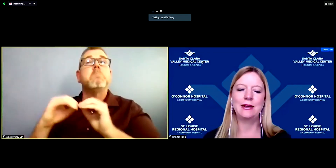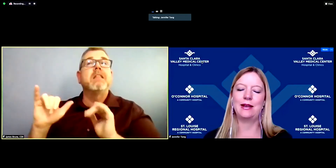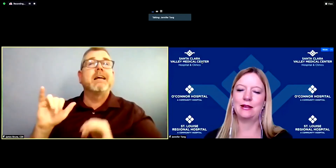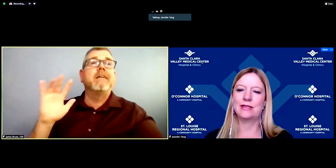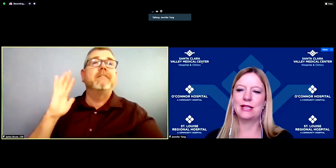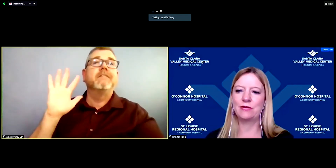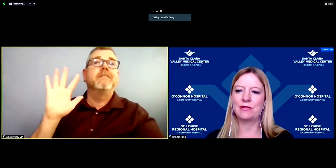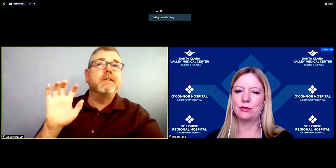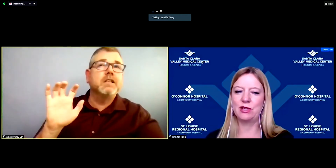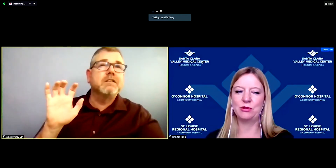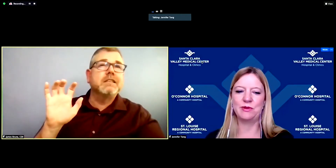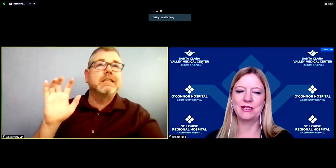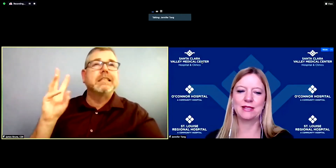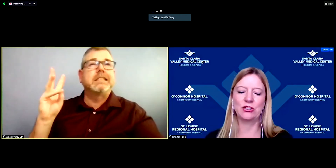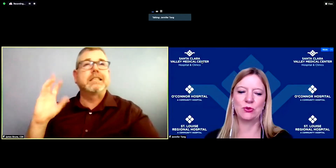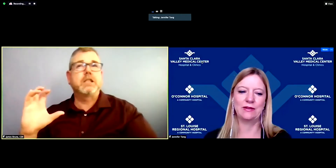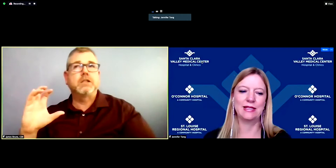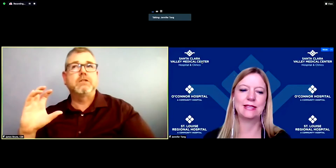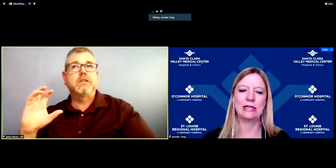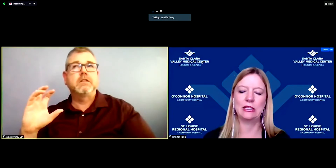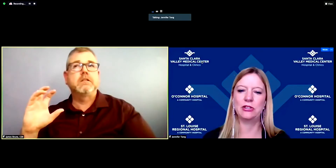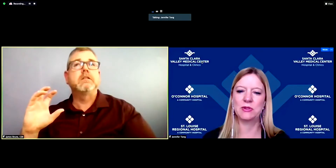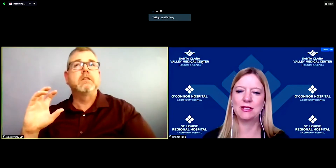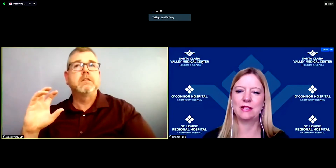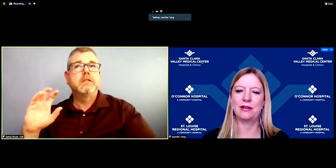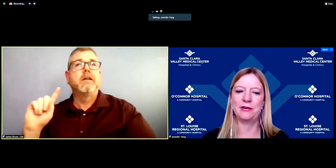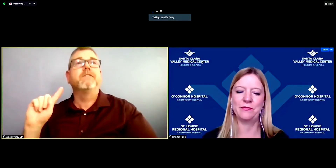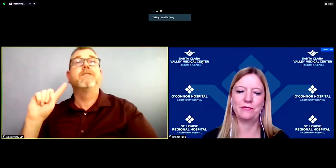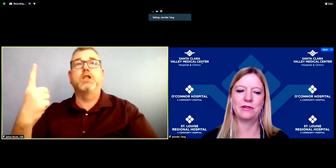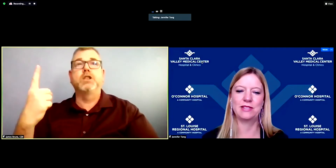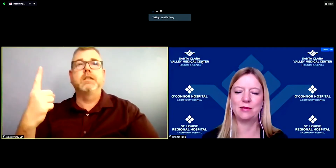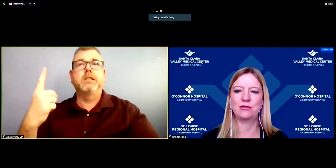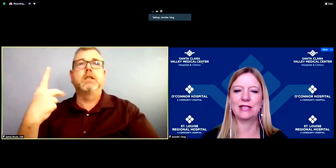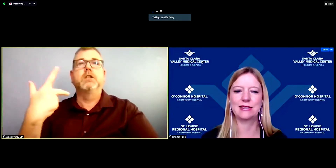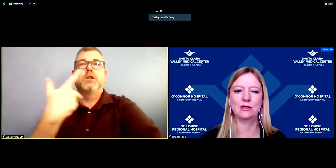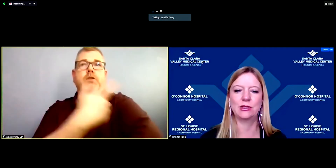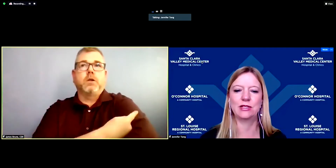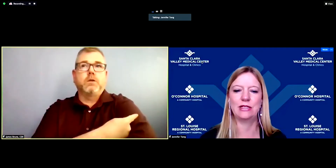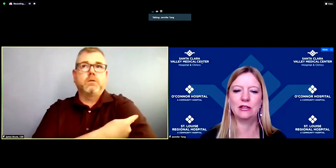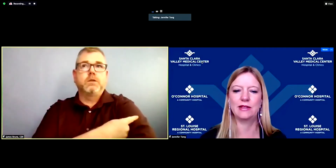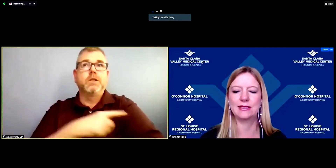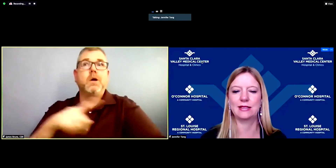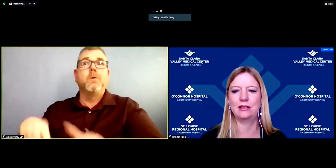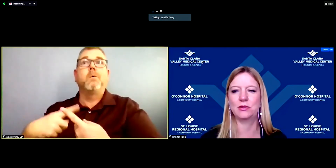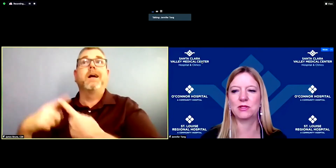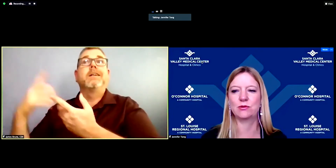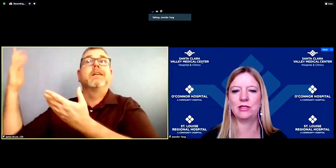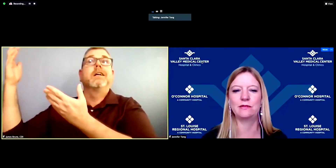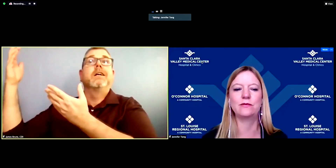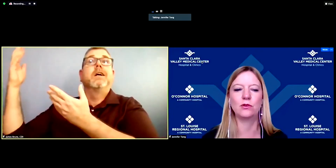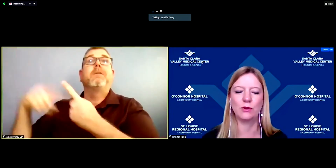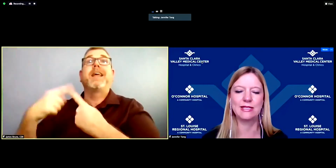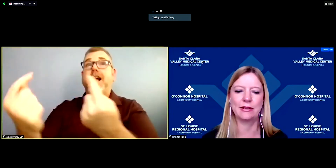and at the time of that appointment, we'll be scheduling that second dose for the type of vaccine that we're giving here. That second dose will be four weeks out,